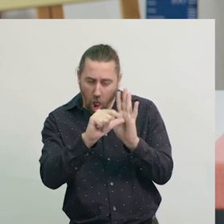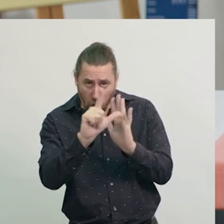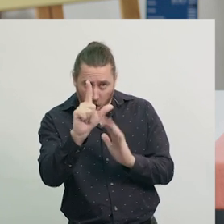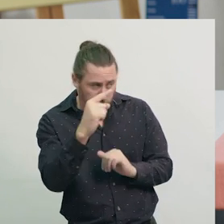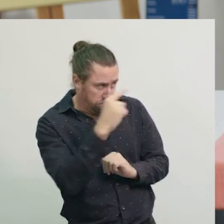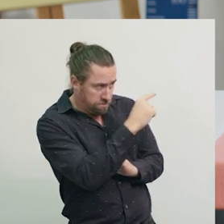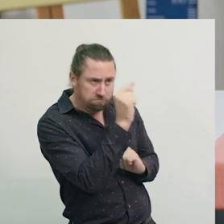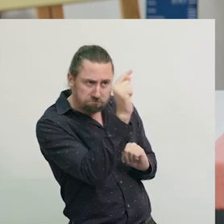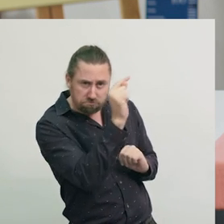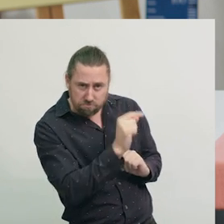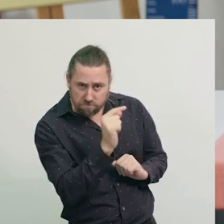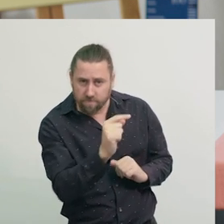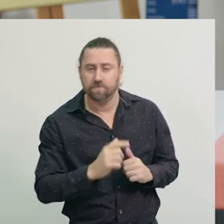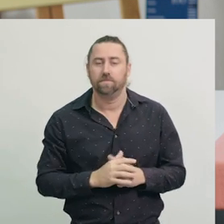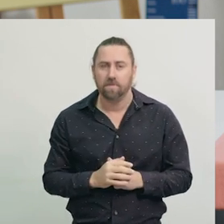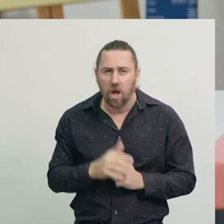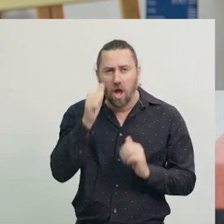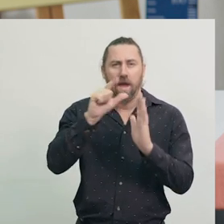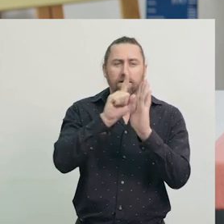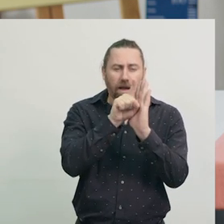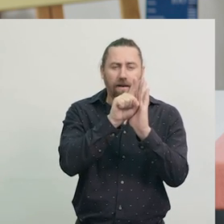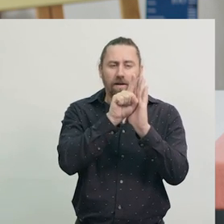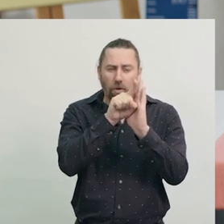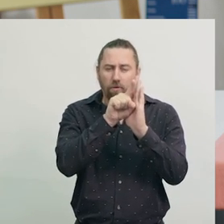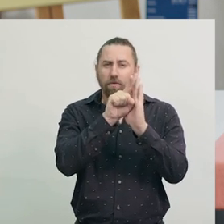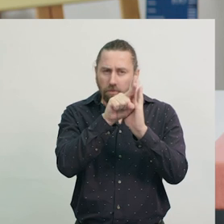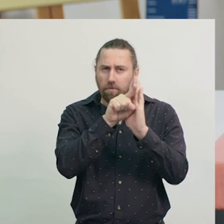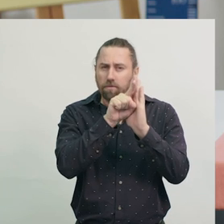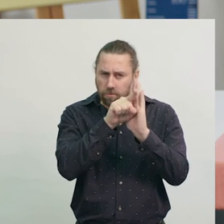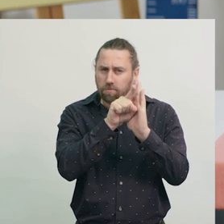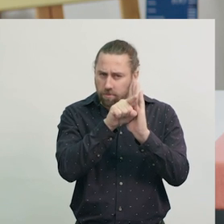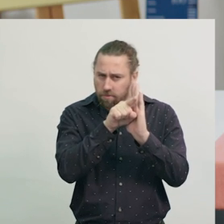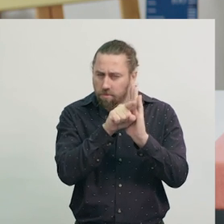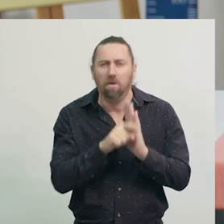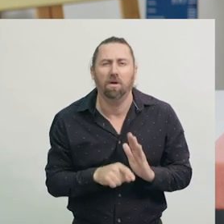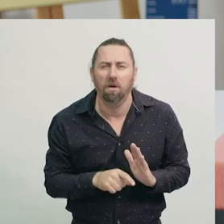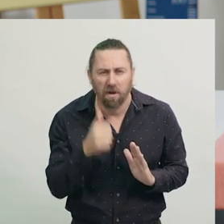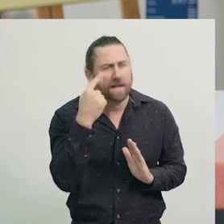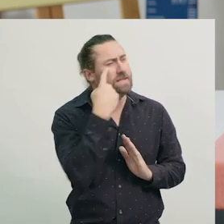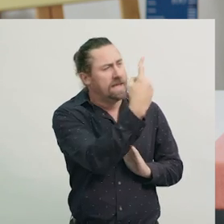Tick-tock, tick-tock. Hm, can you hear that?